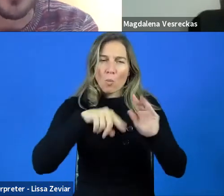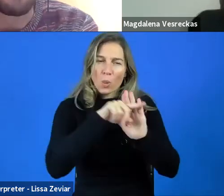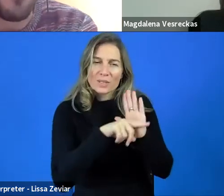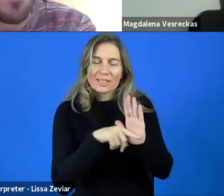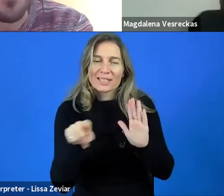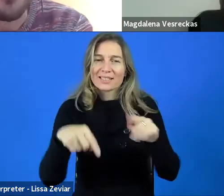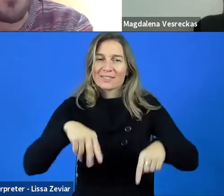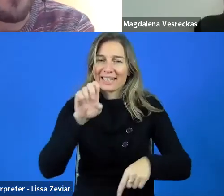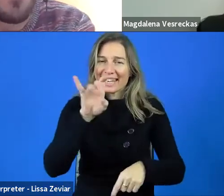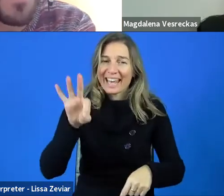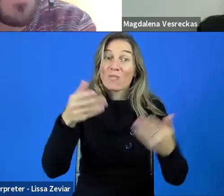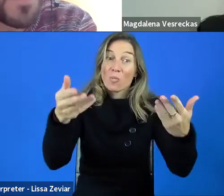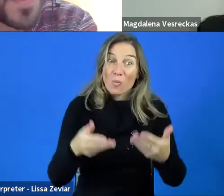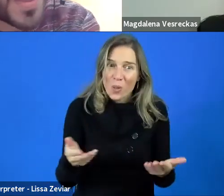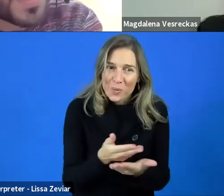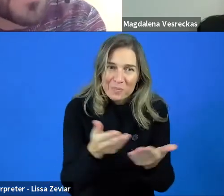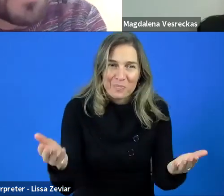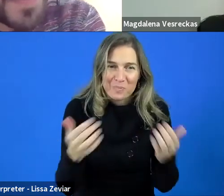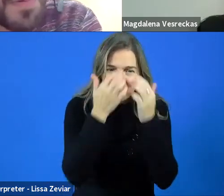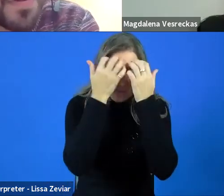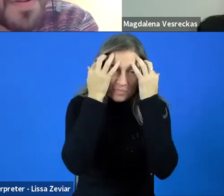As always, let's start with housekeeping rules.